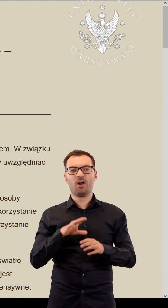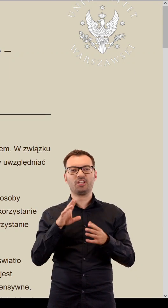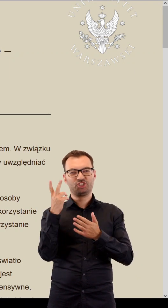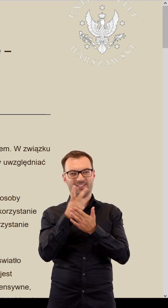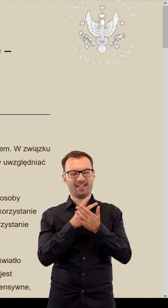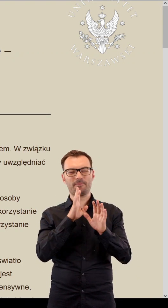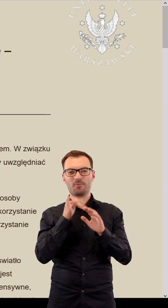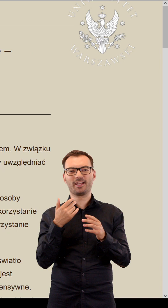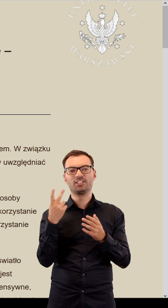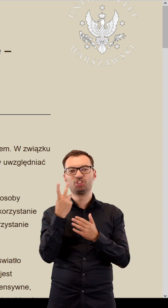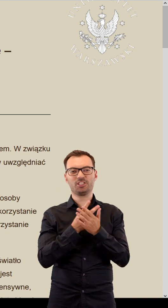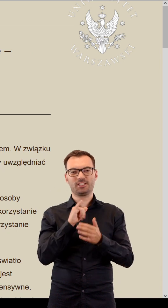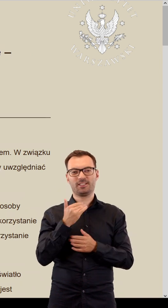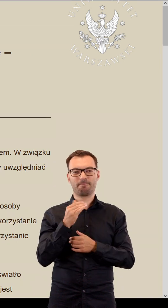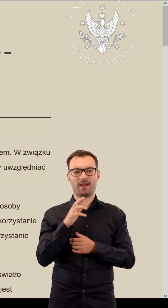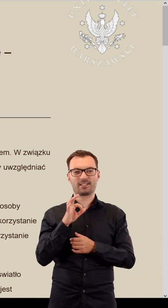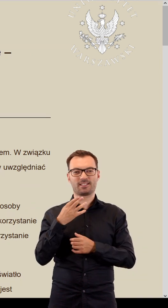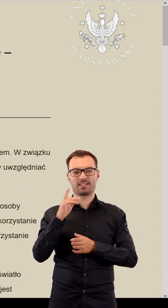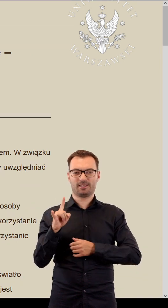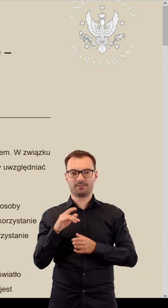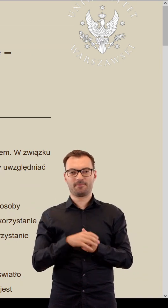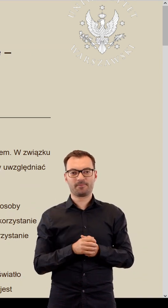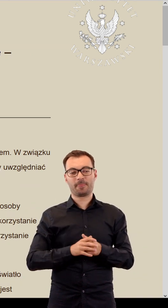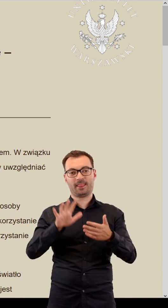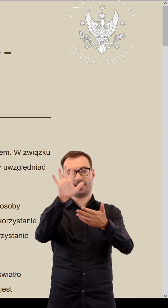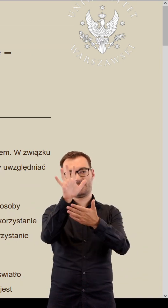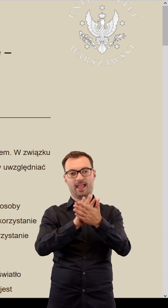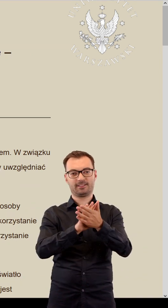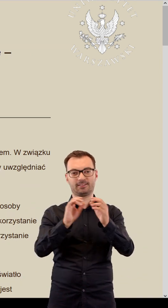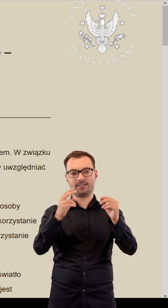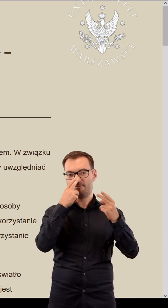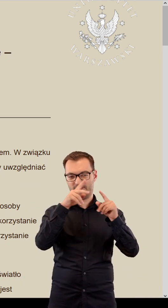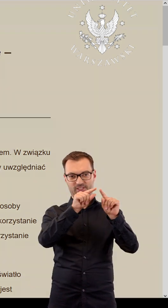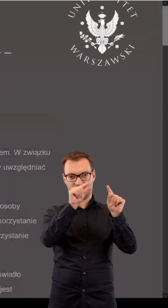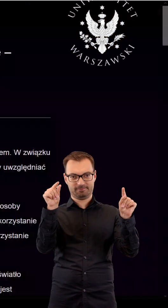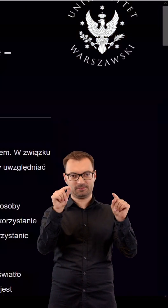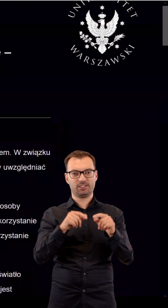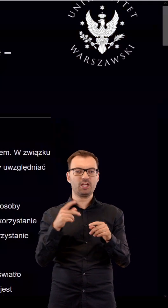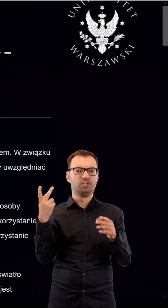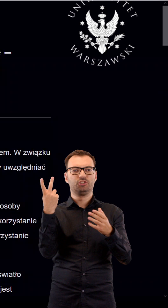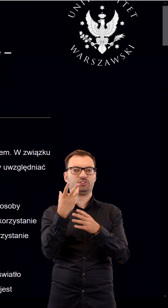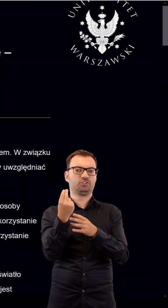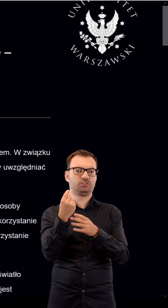works in a similar way to the Immersive Reader. The current text is highlighted on the screen and read out at the same time.